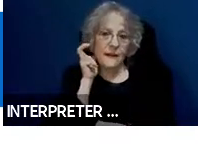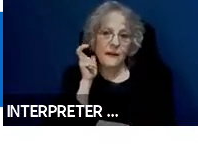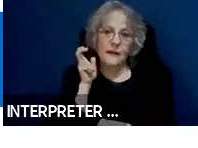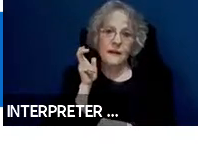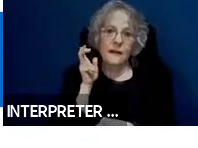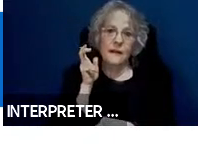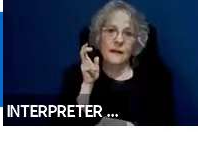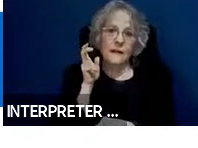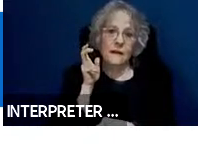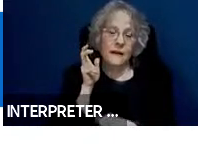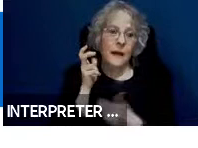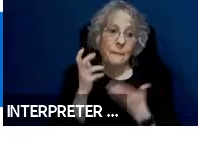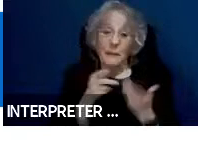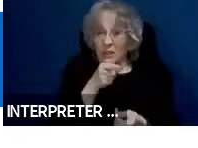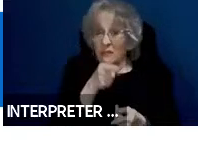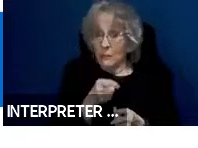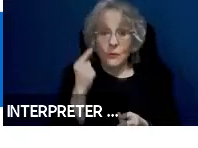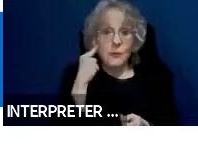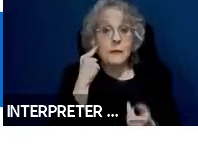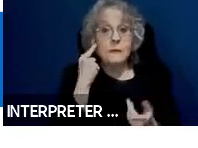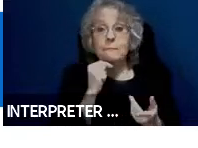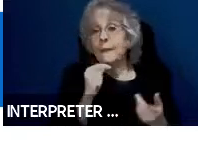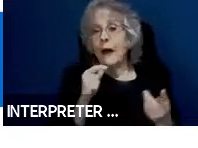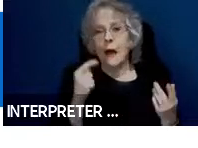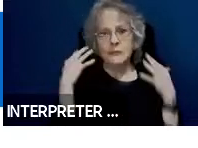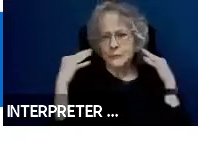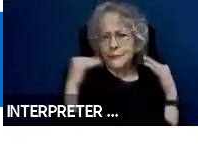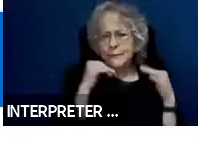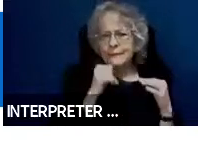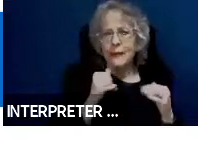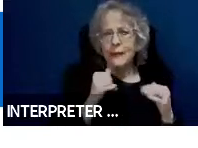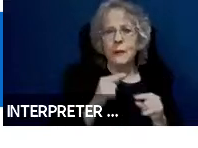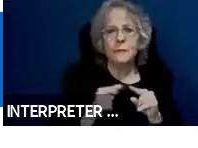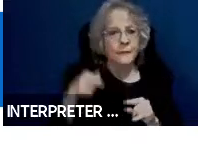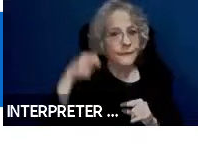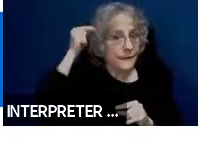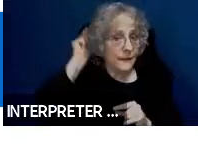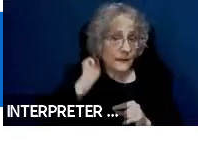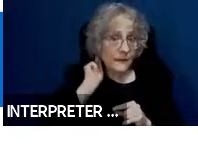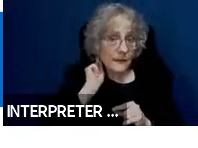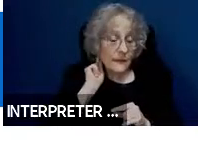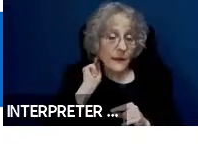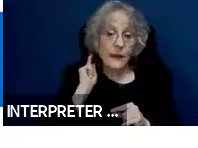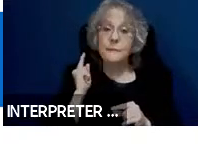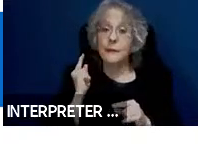not very noisy environment, but for somebody with a hearing aid maybe completely masking.